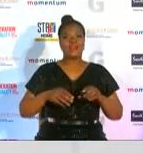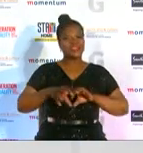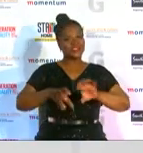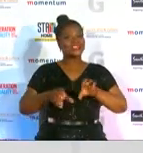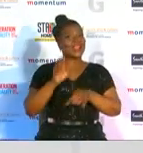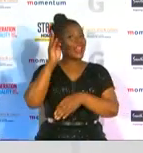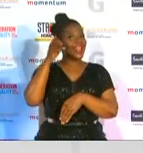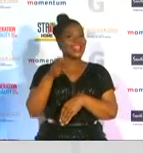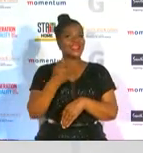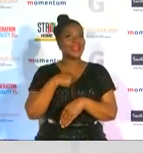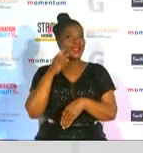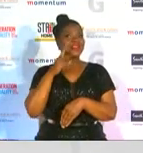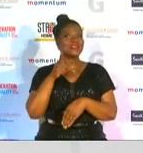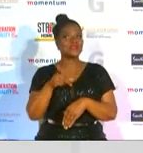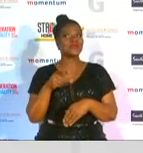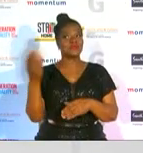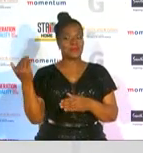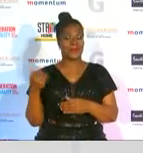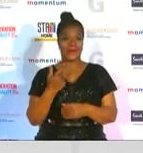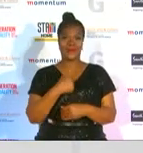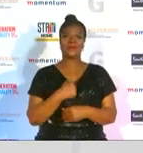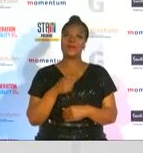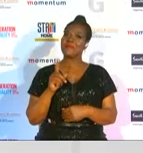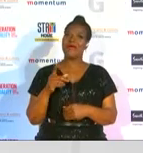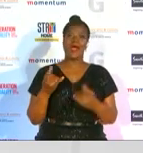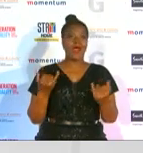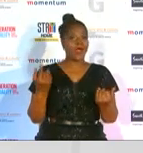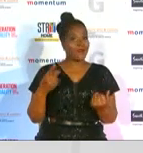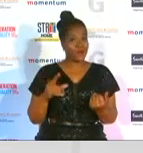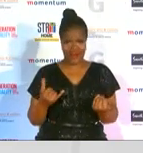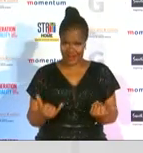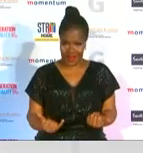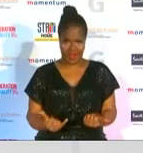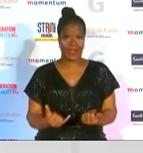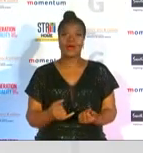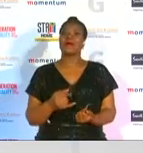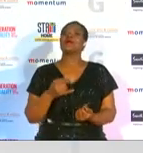because but for now you must be looking you know